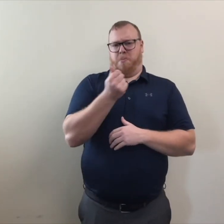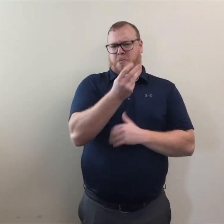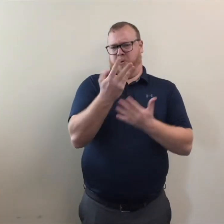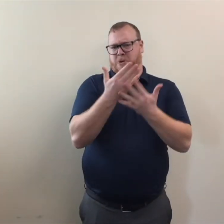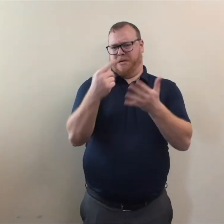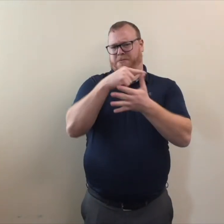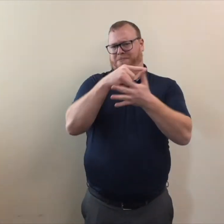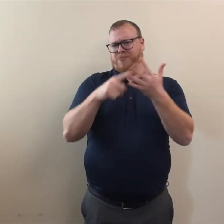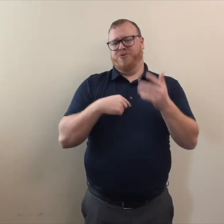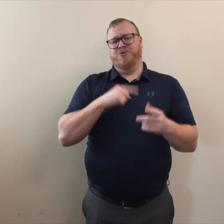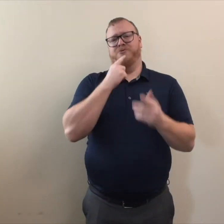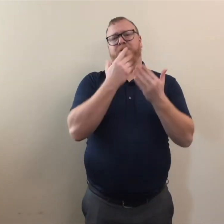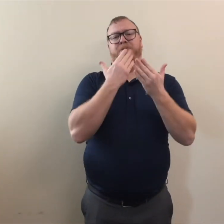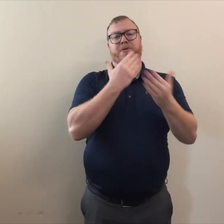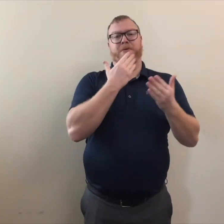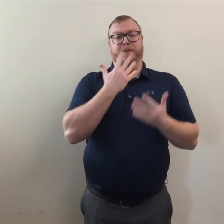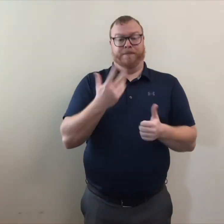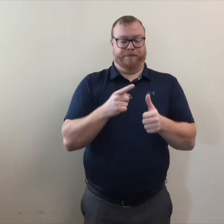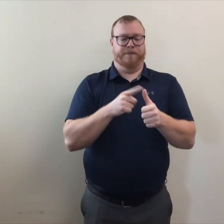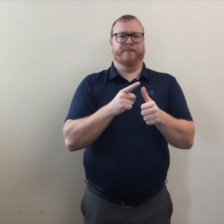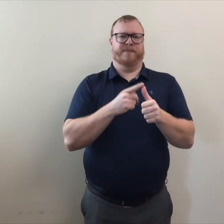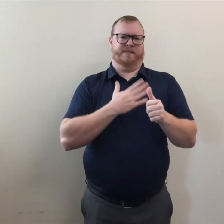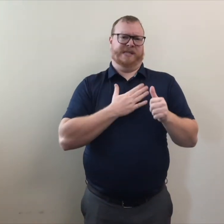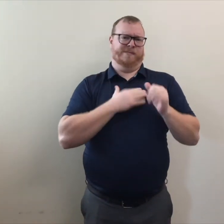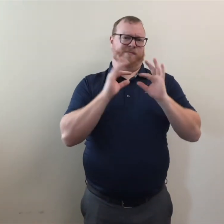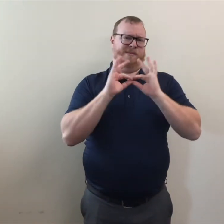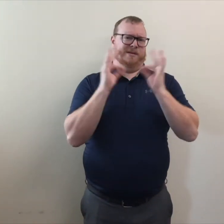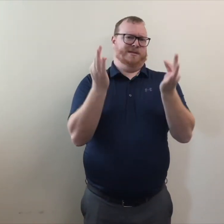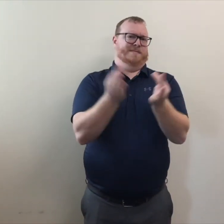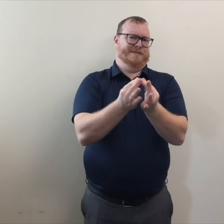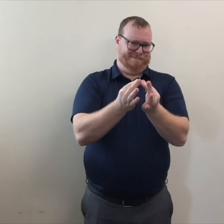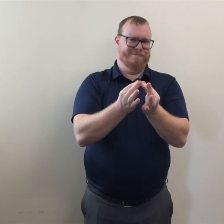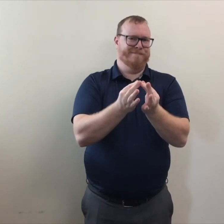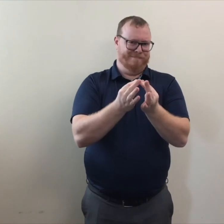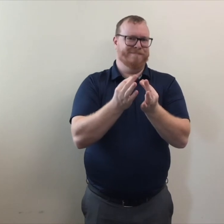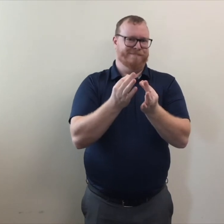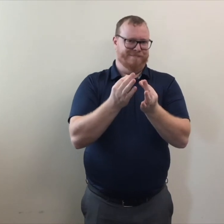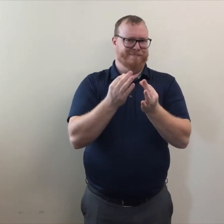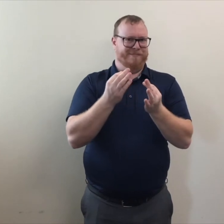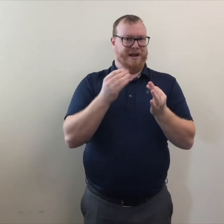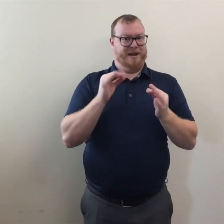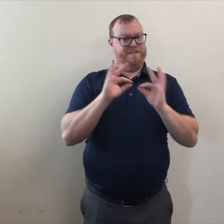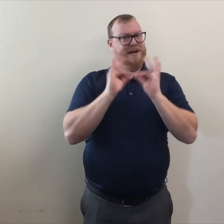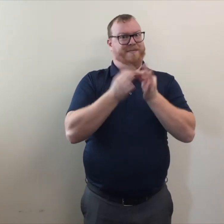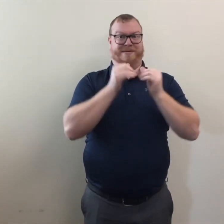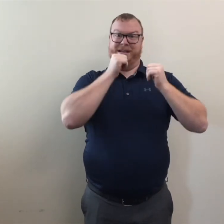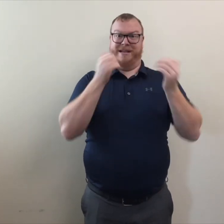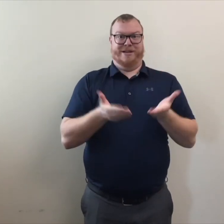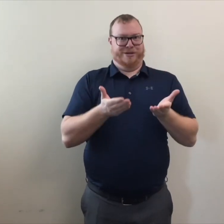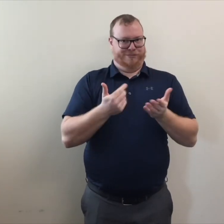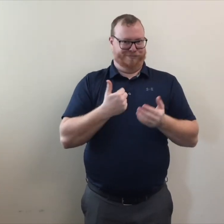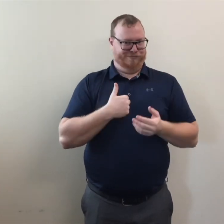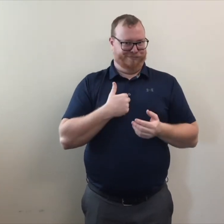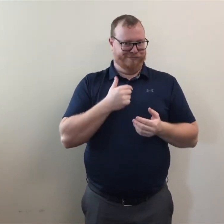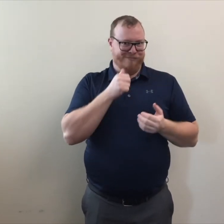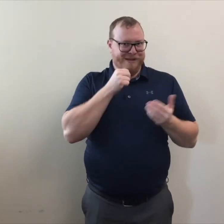Hello! A couple things I'm thankful for to start; my family. If it weren't for